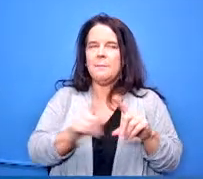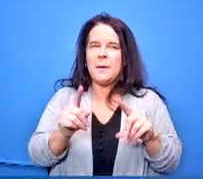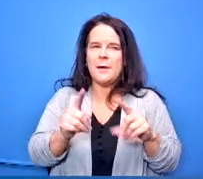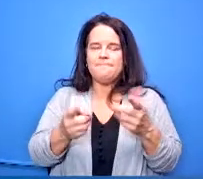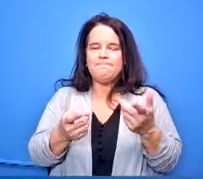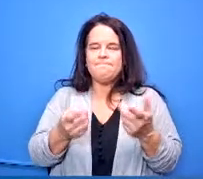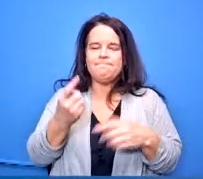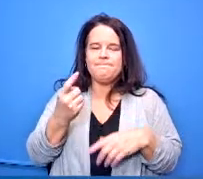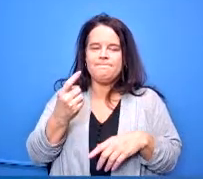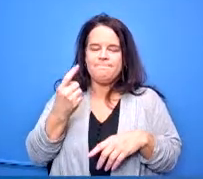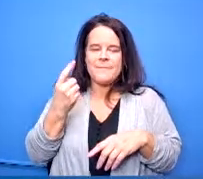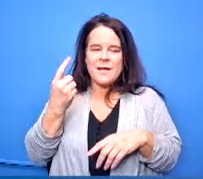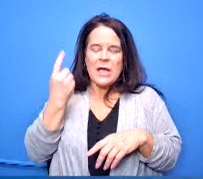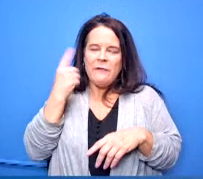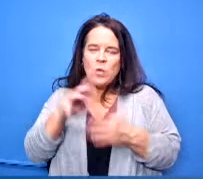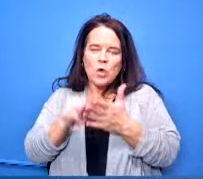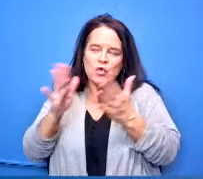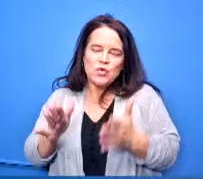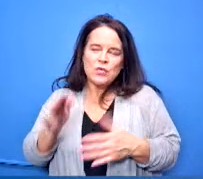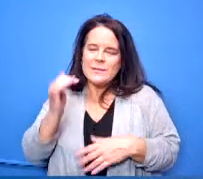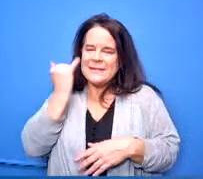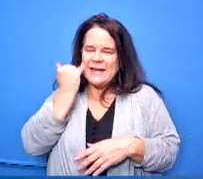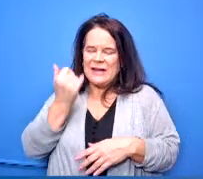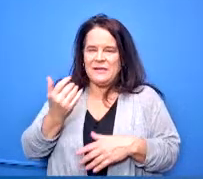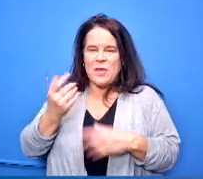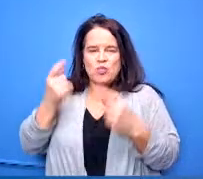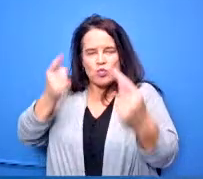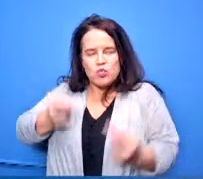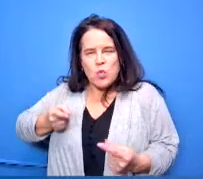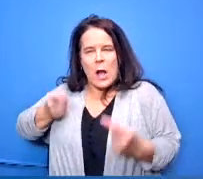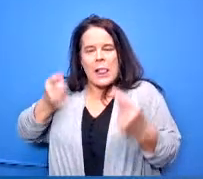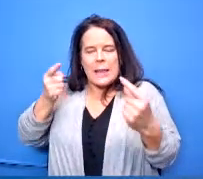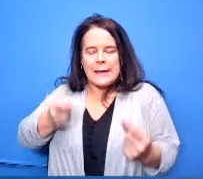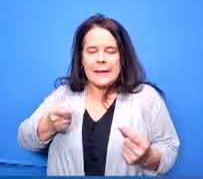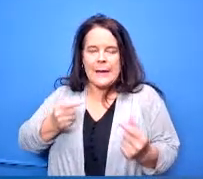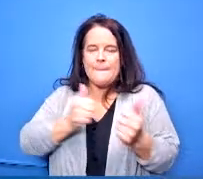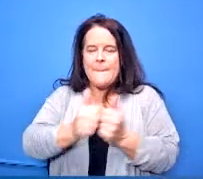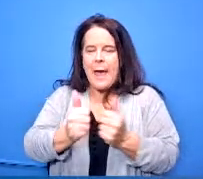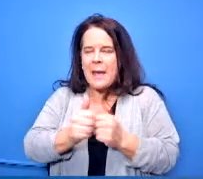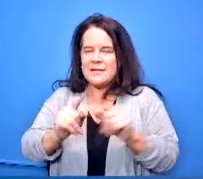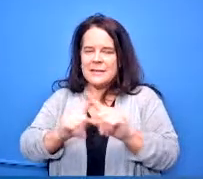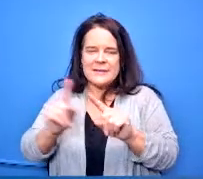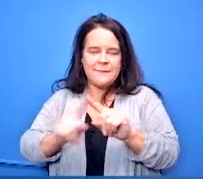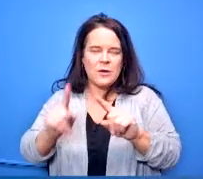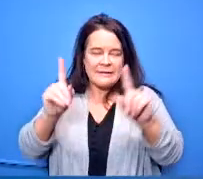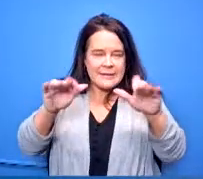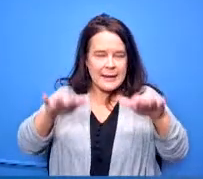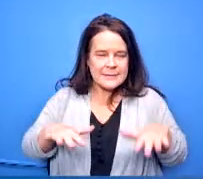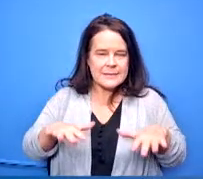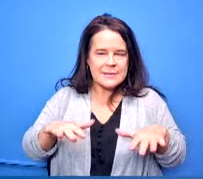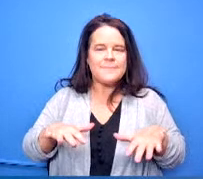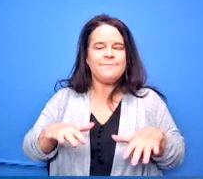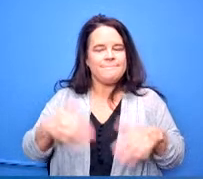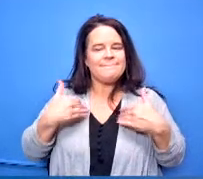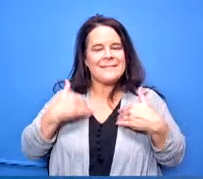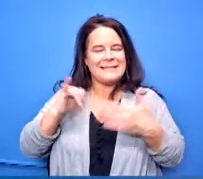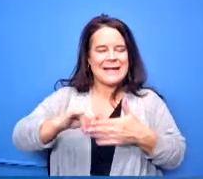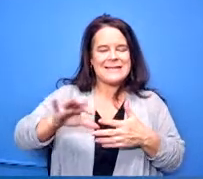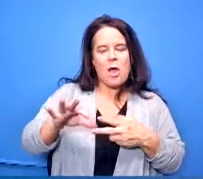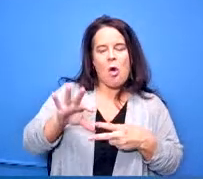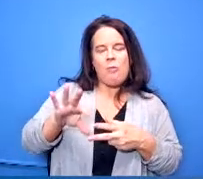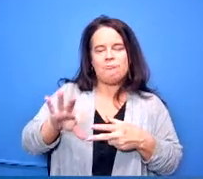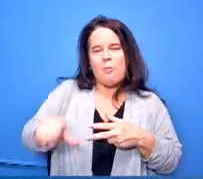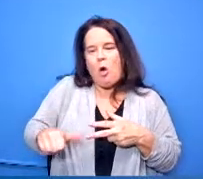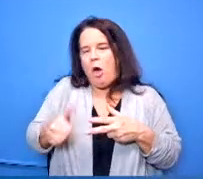are struggling to pass their assessments can earn that alternate pathway to graduation and